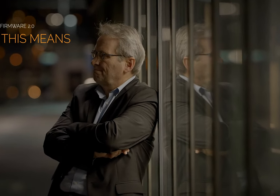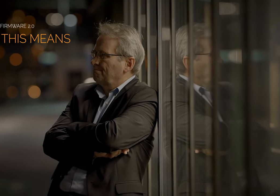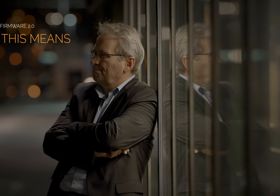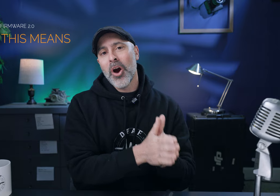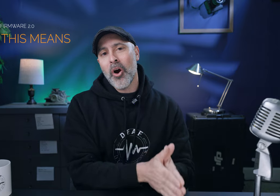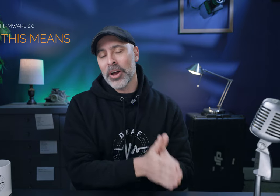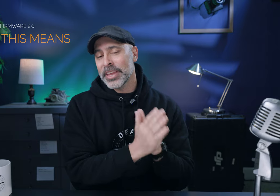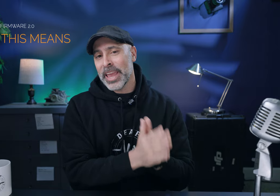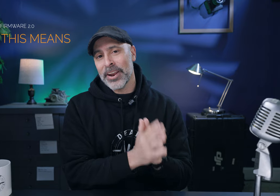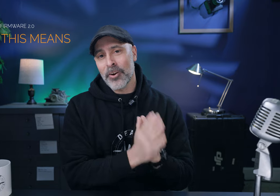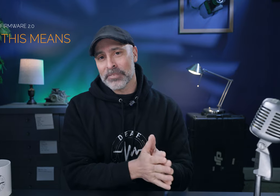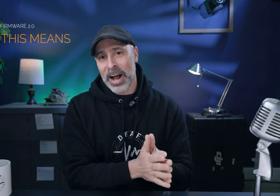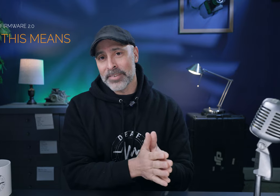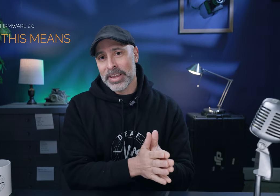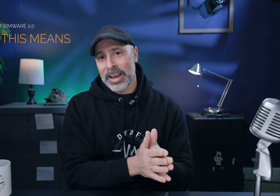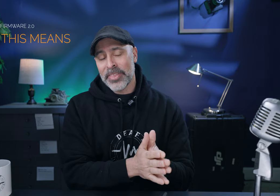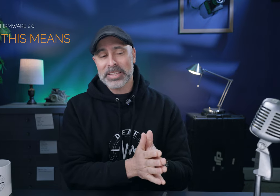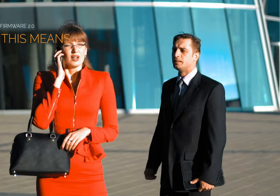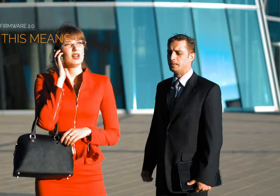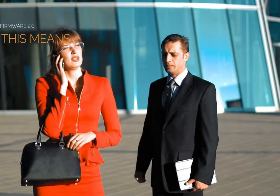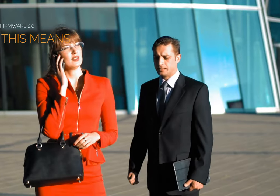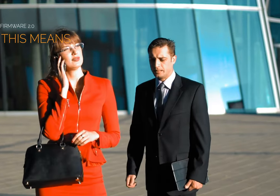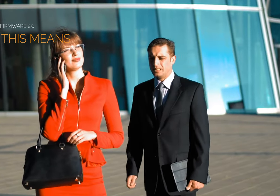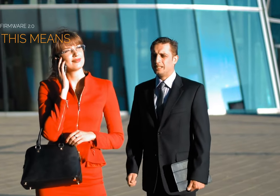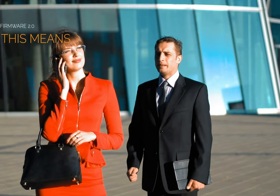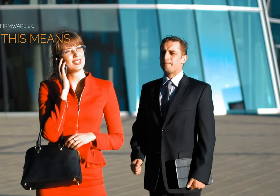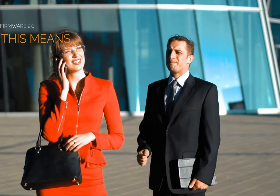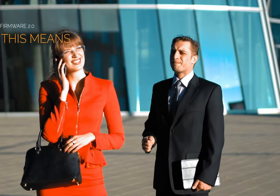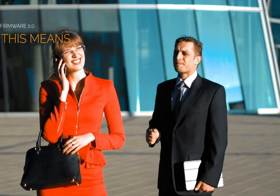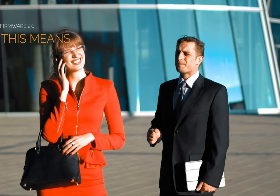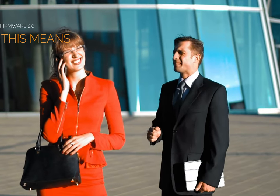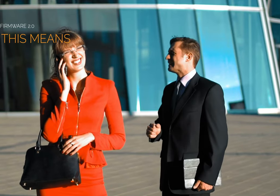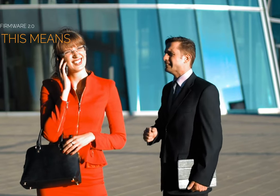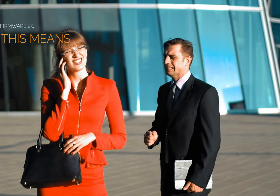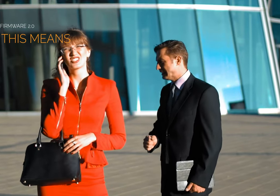issue on the Canon R5 I think it's kind of like we're hopelessly dating someone and they're just